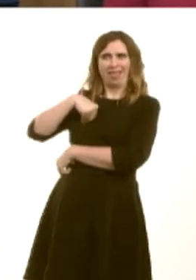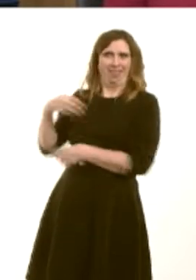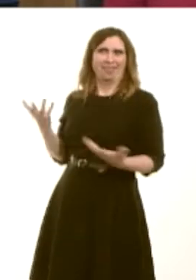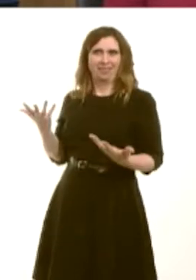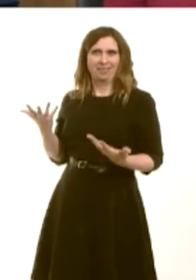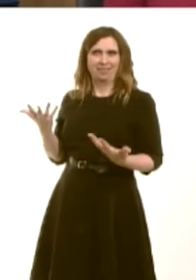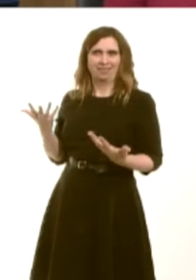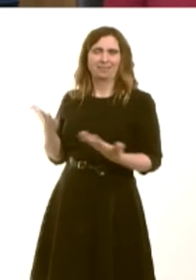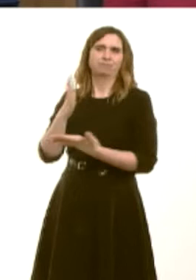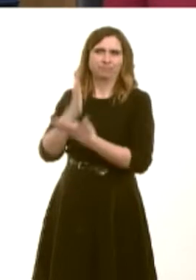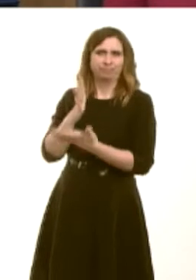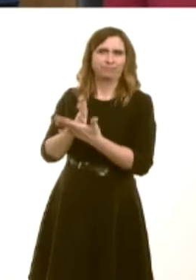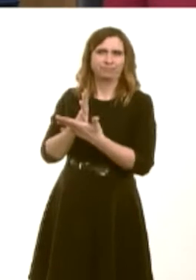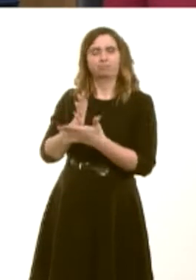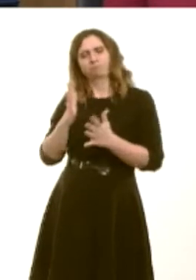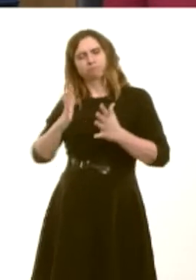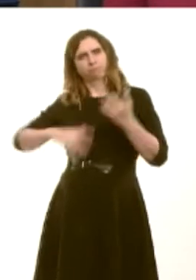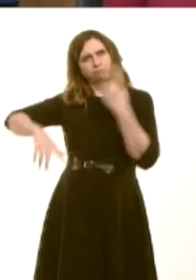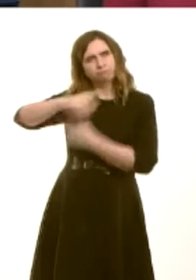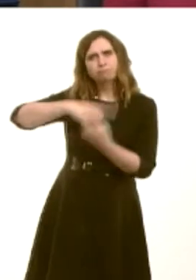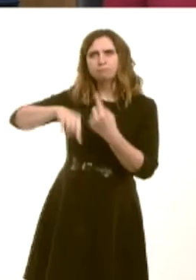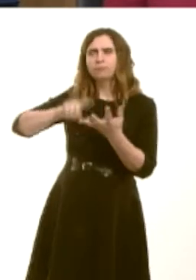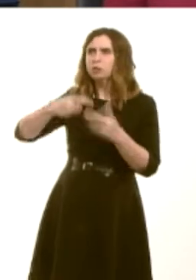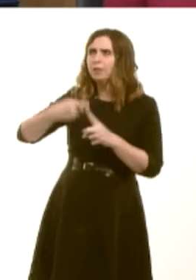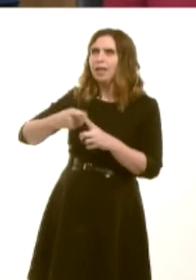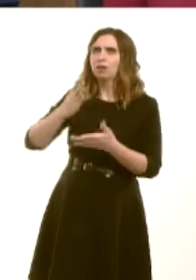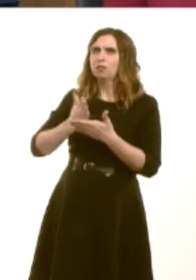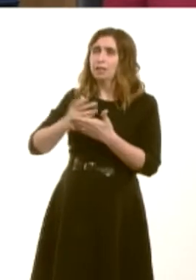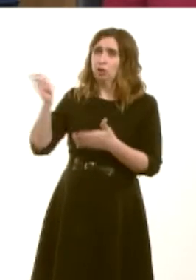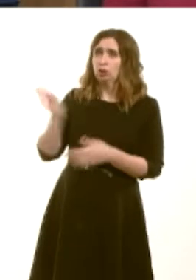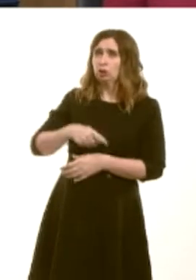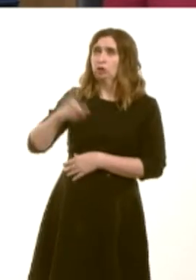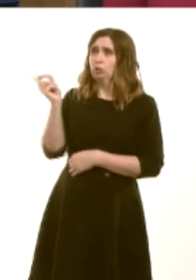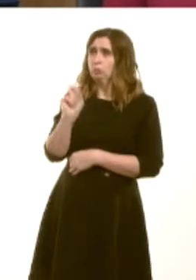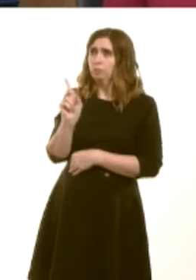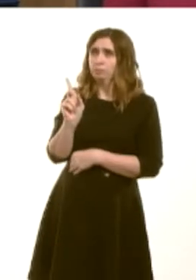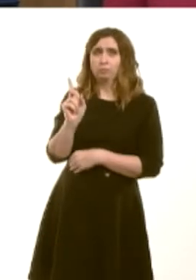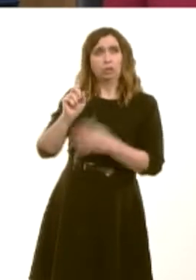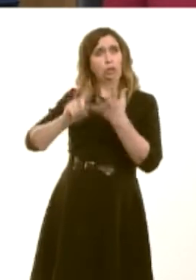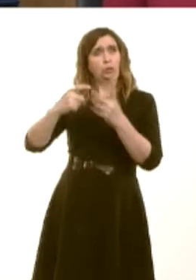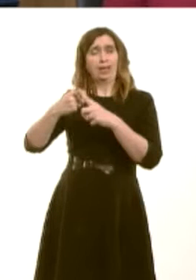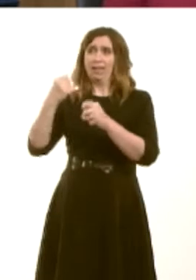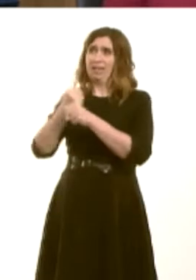Brydeinig hon ym mis Mai er mwyn sicrhau tegwch yn y Deyrnas Unedig i gyd. Janet Finch-Saunders: No way. Carwyn Jones: Not all would agree with that,